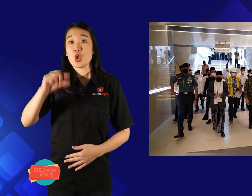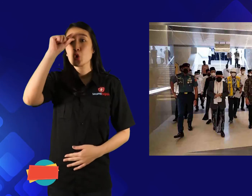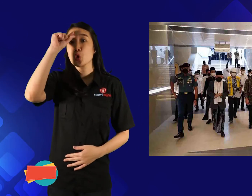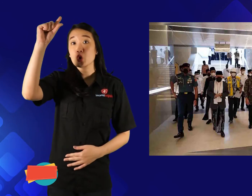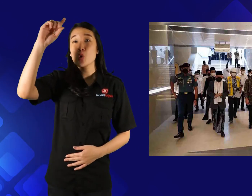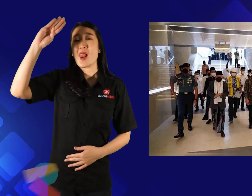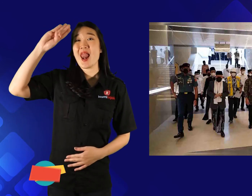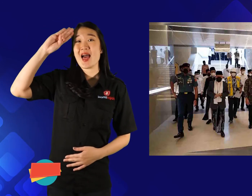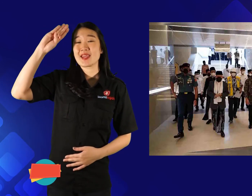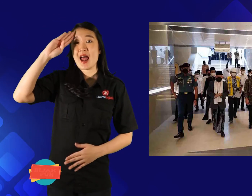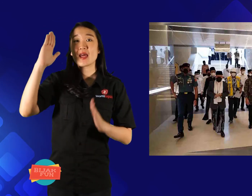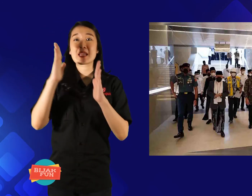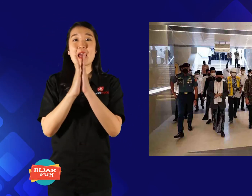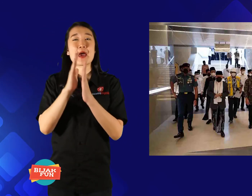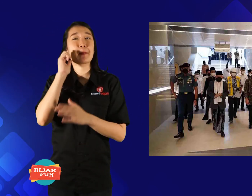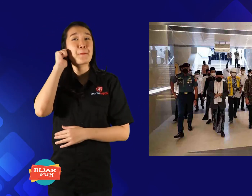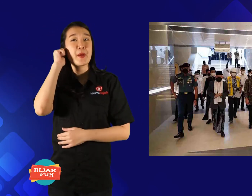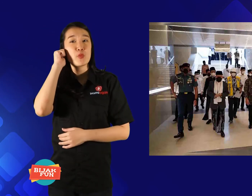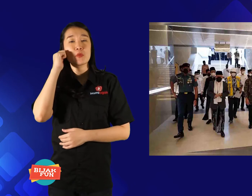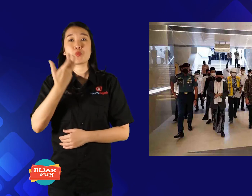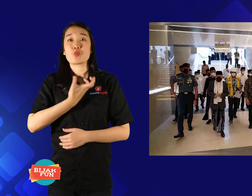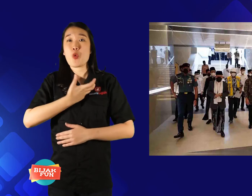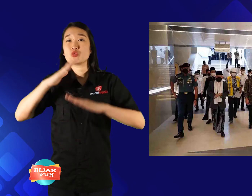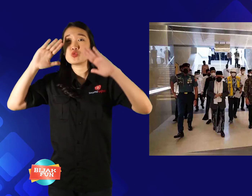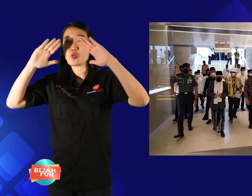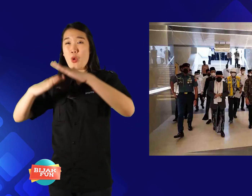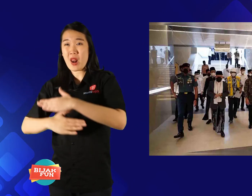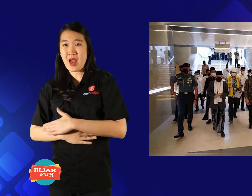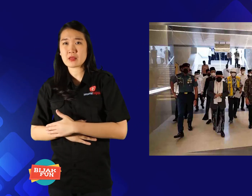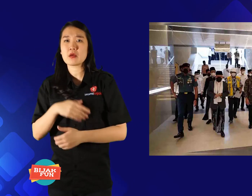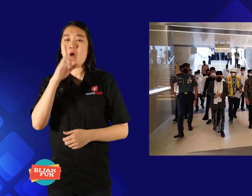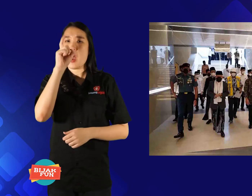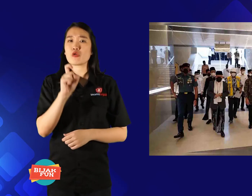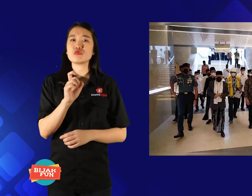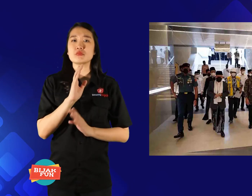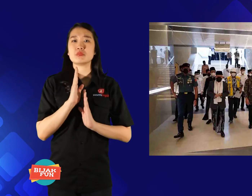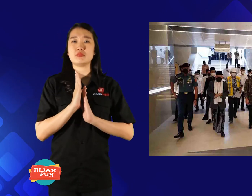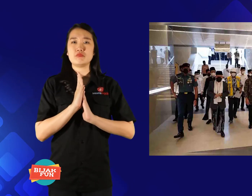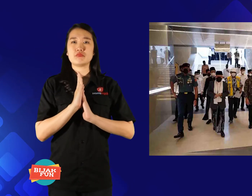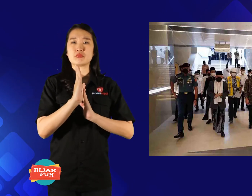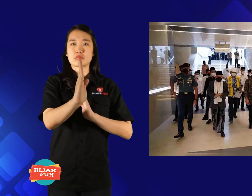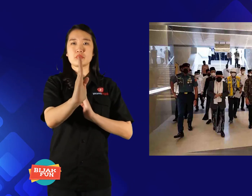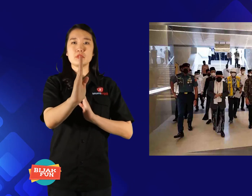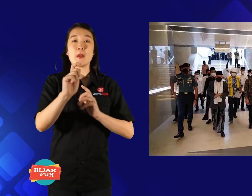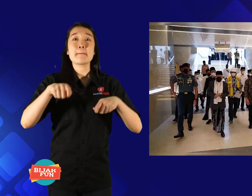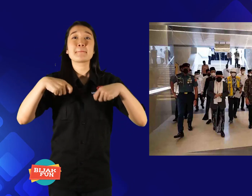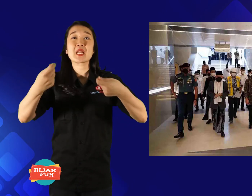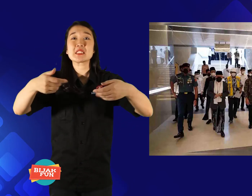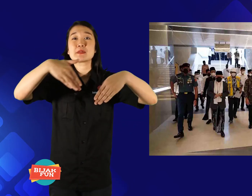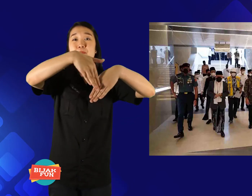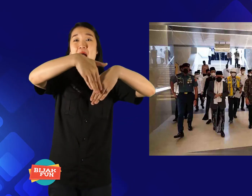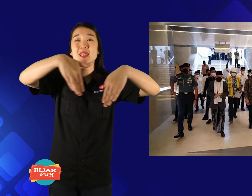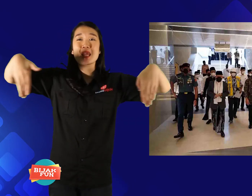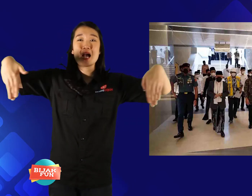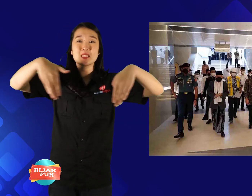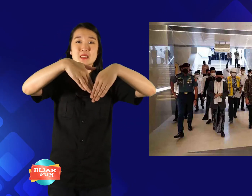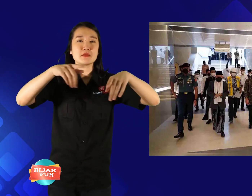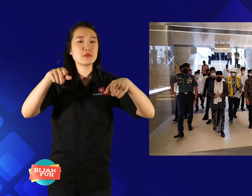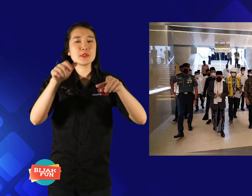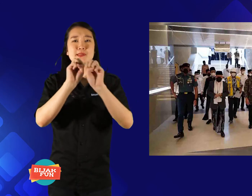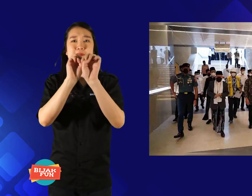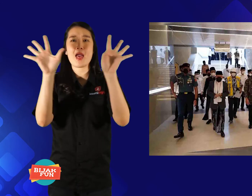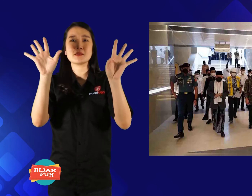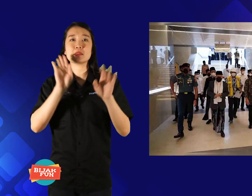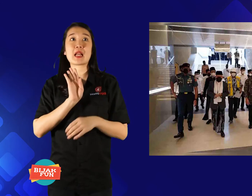For men and women to pray must be straight and given clear boundaries,